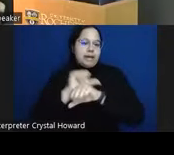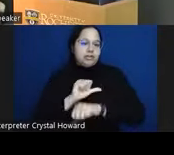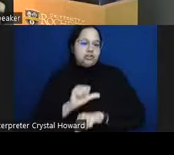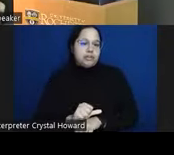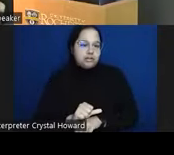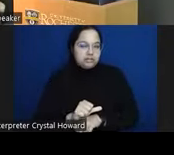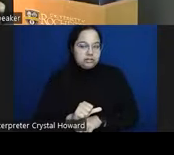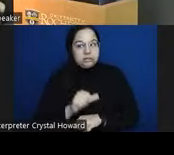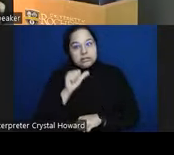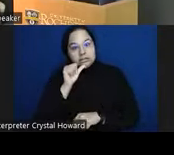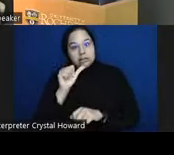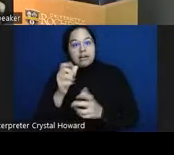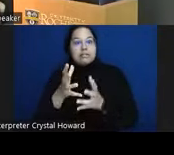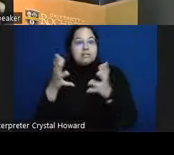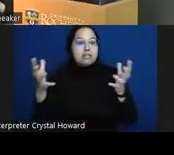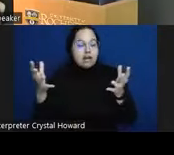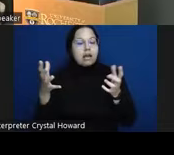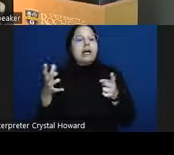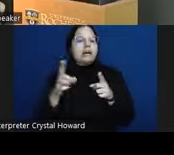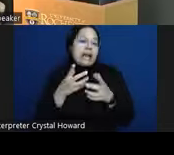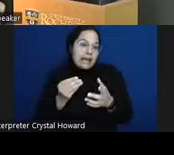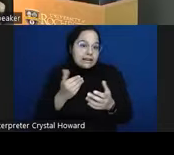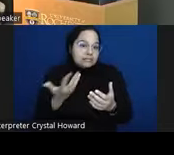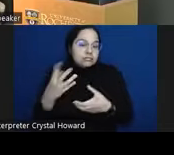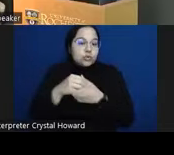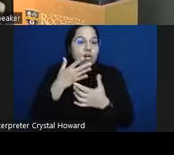are probably two groups of people in the audience um there are people who are really excited to